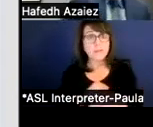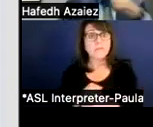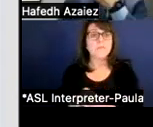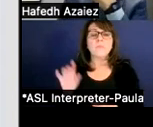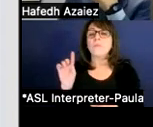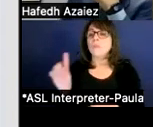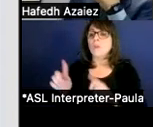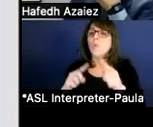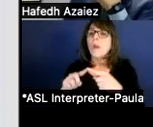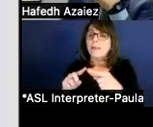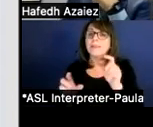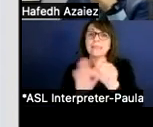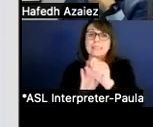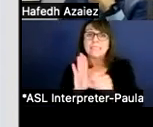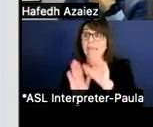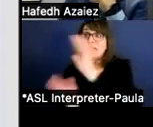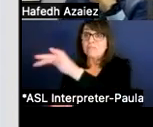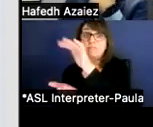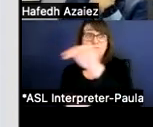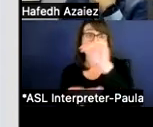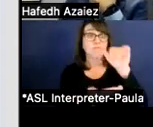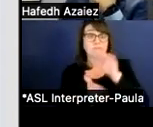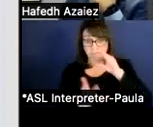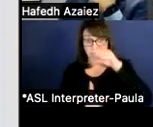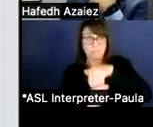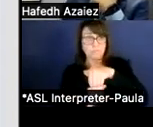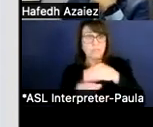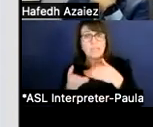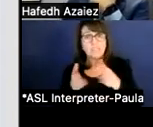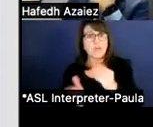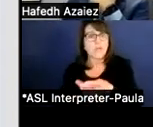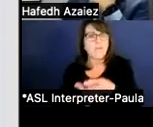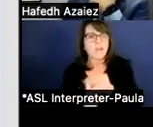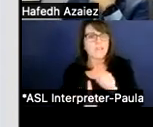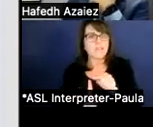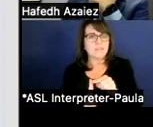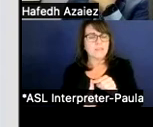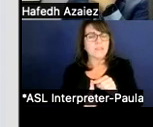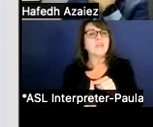it goes into the general fund. So those funds can be used as the state legislature sees fit.